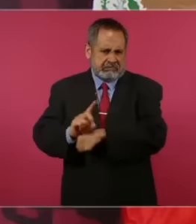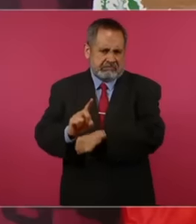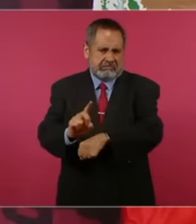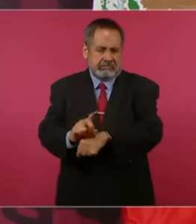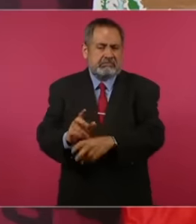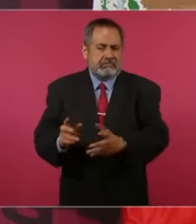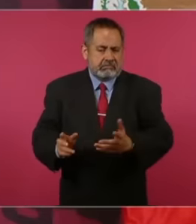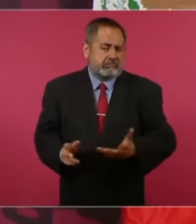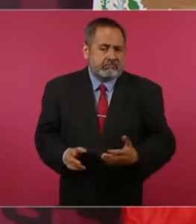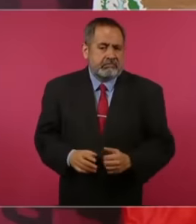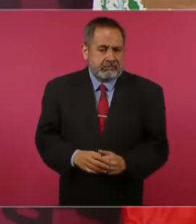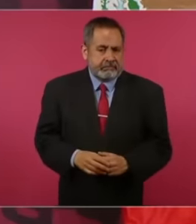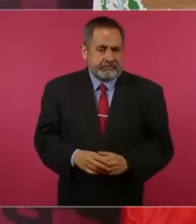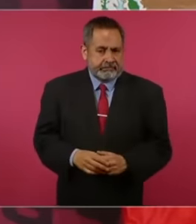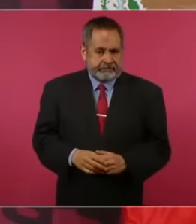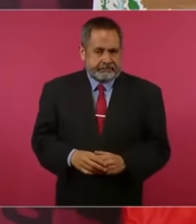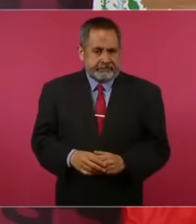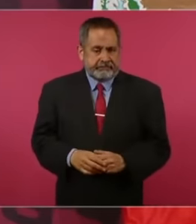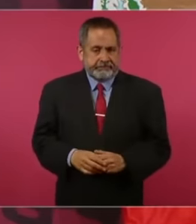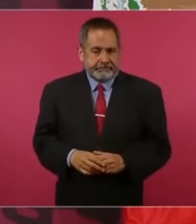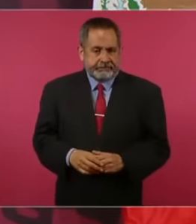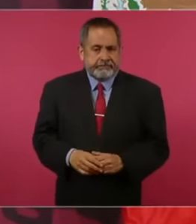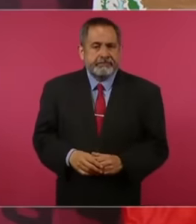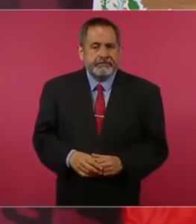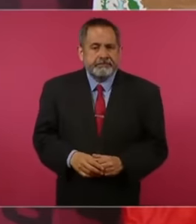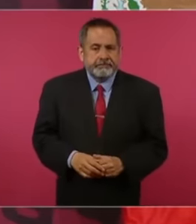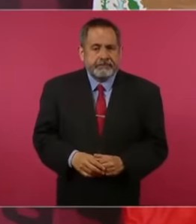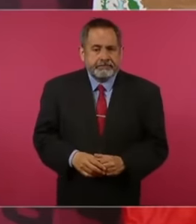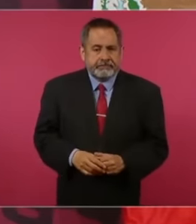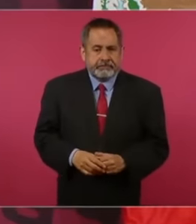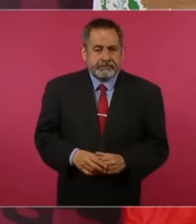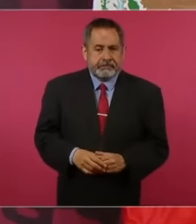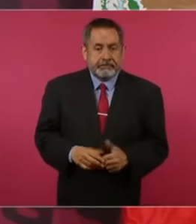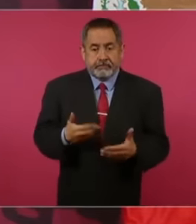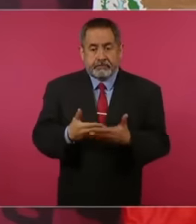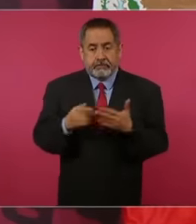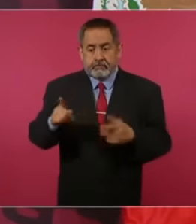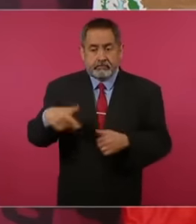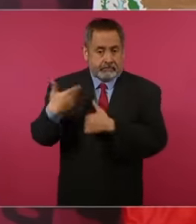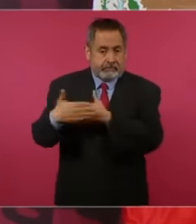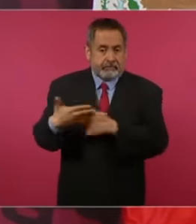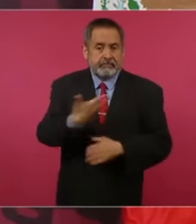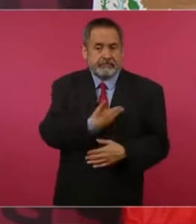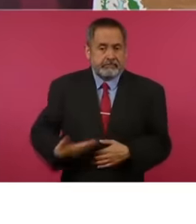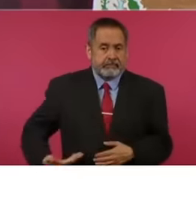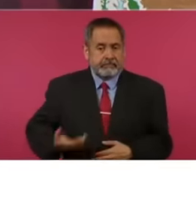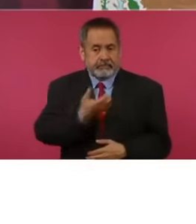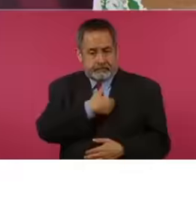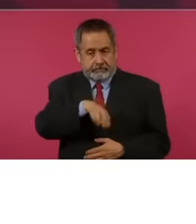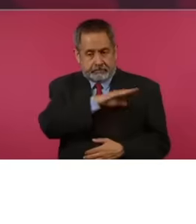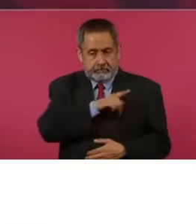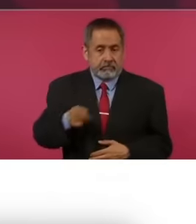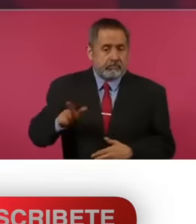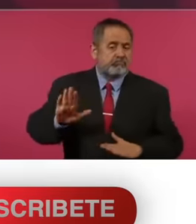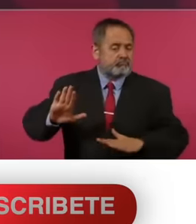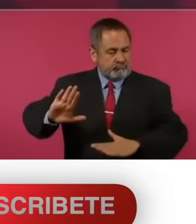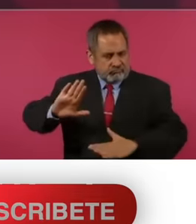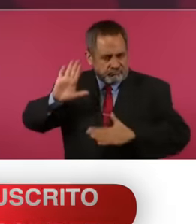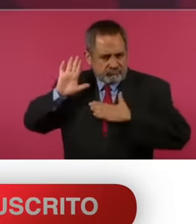now the president-elect has promised that there will